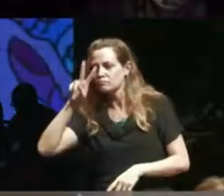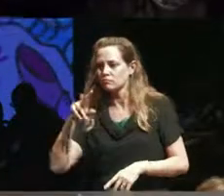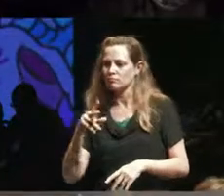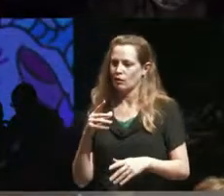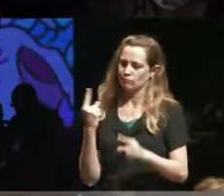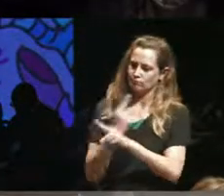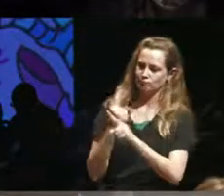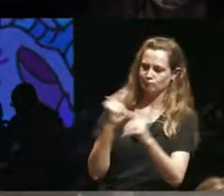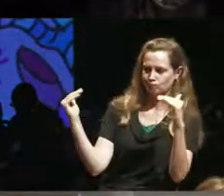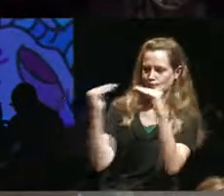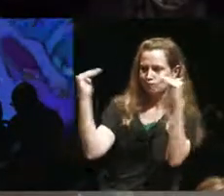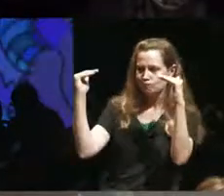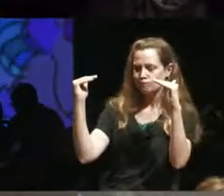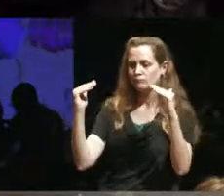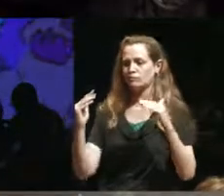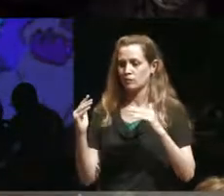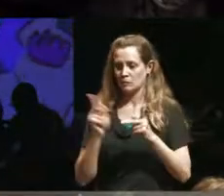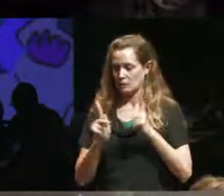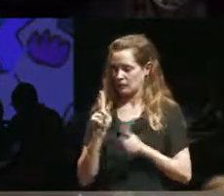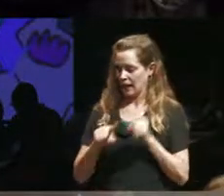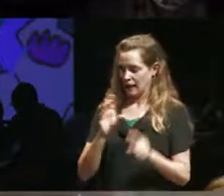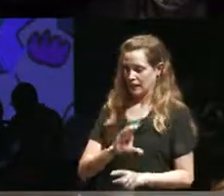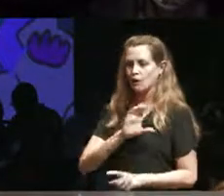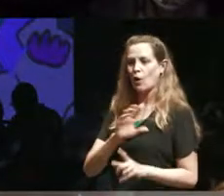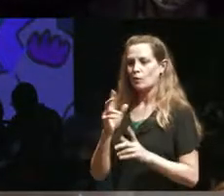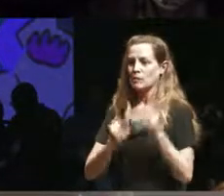know sometimes characters who can't see represent I I just don't worry about it